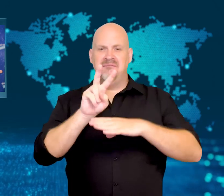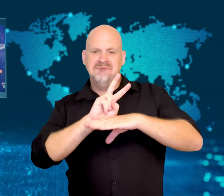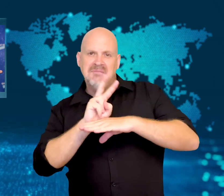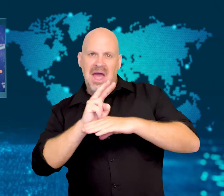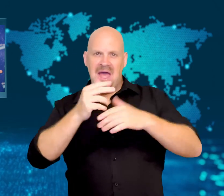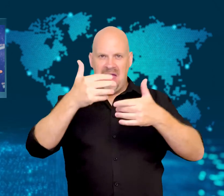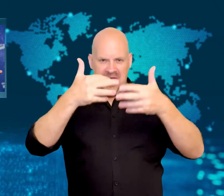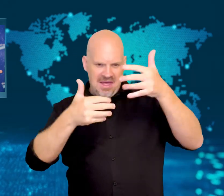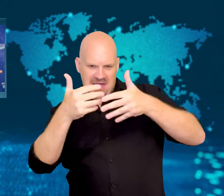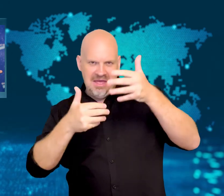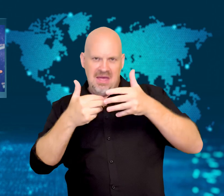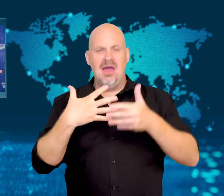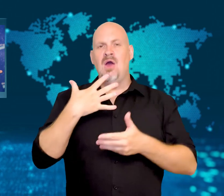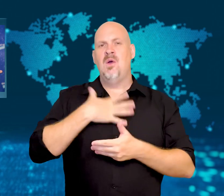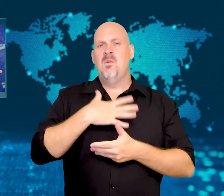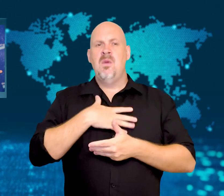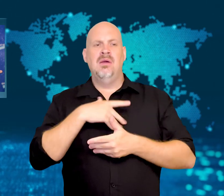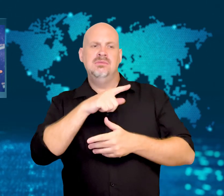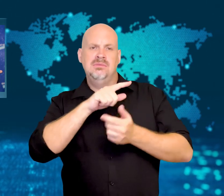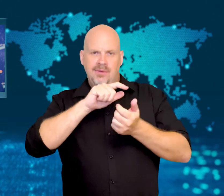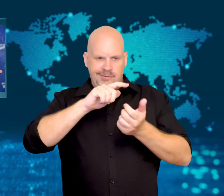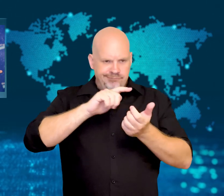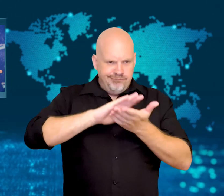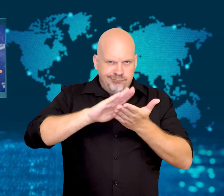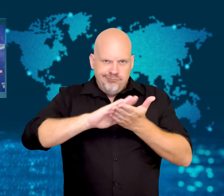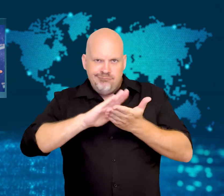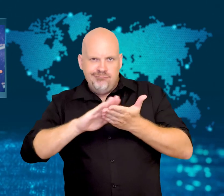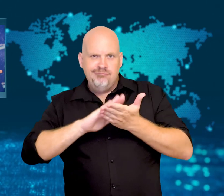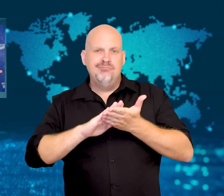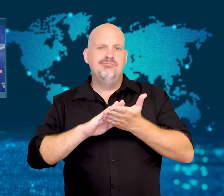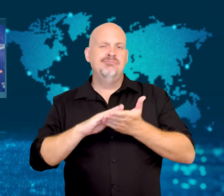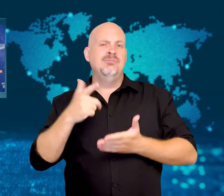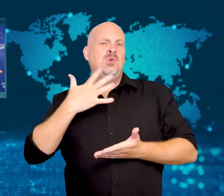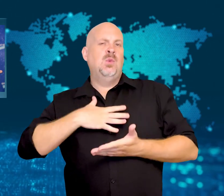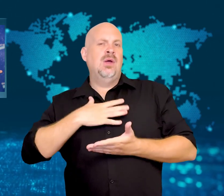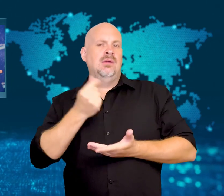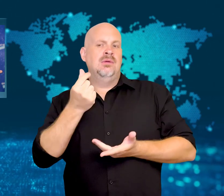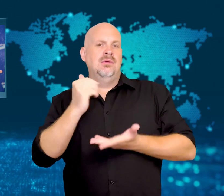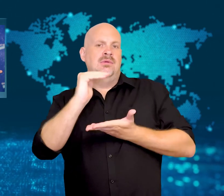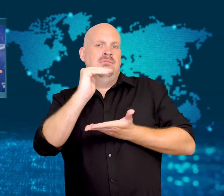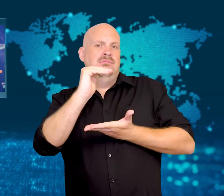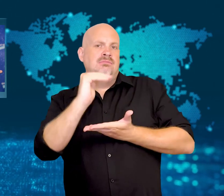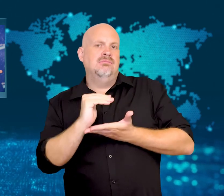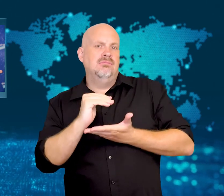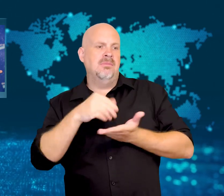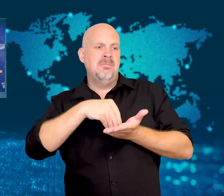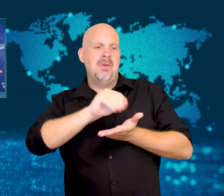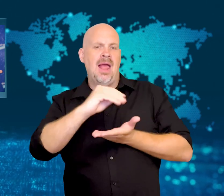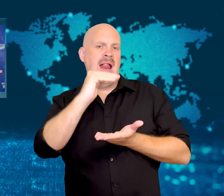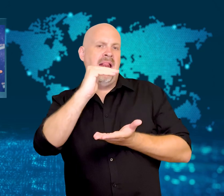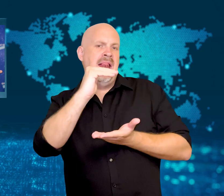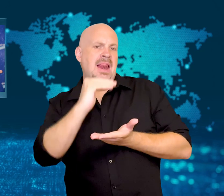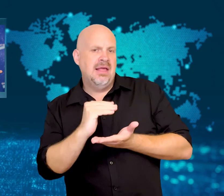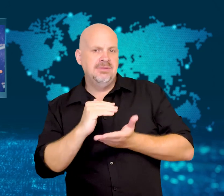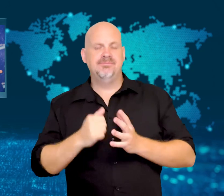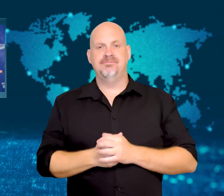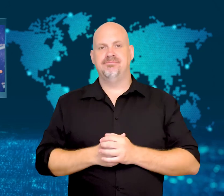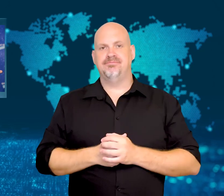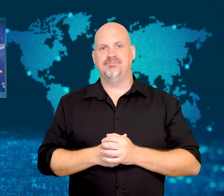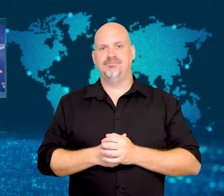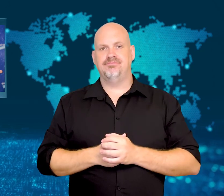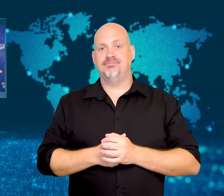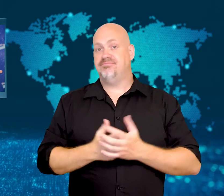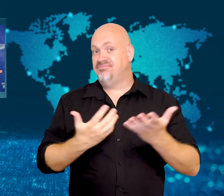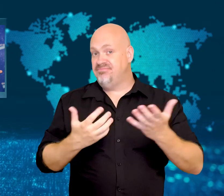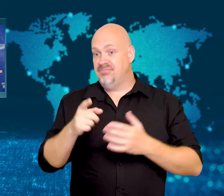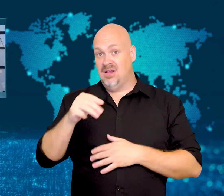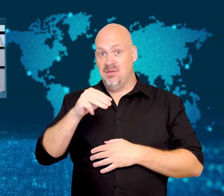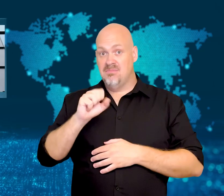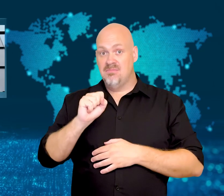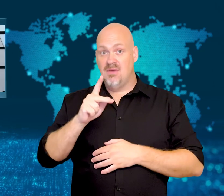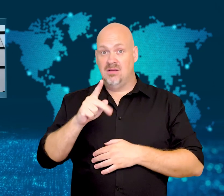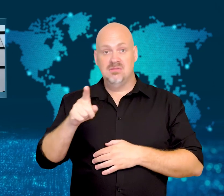citing his arguments with Twitter's CEO about the fake accounts.